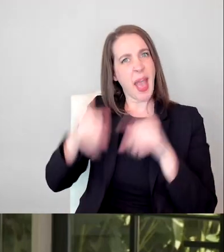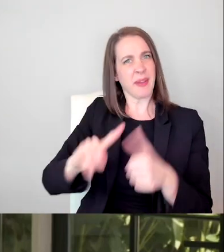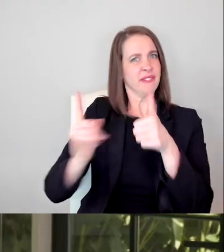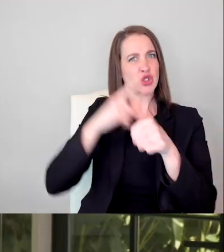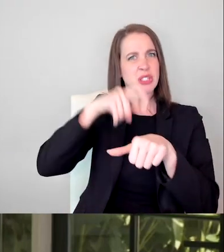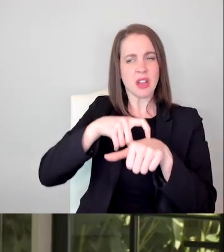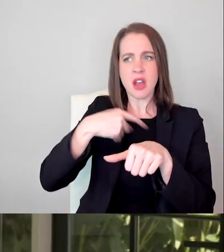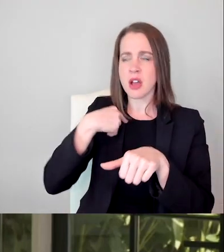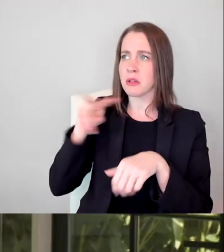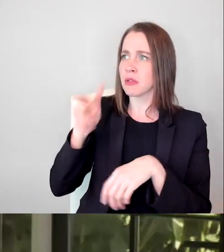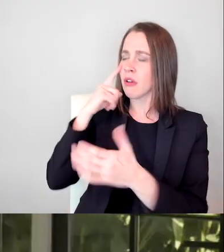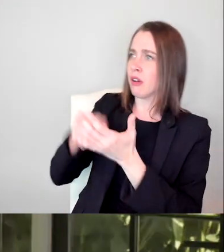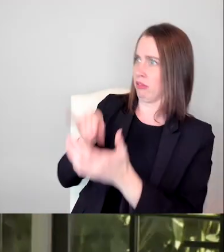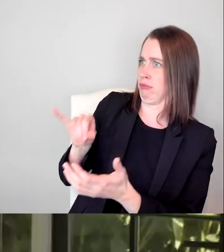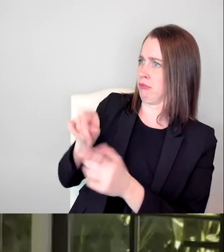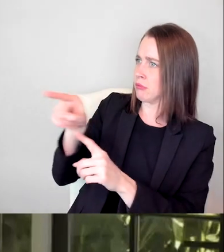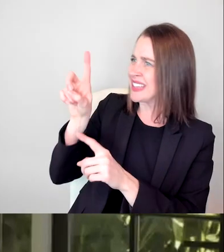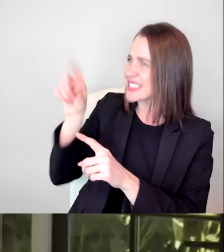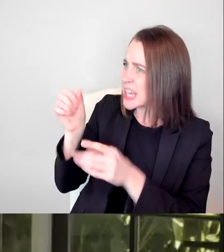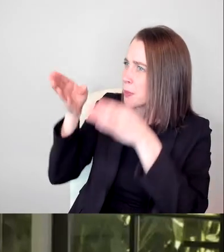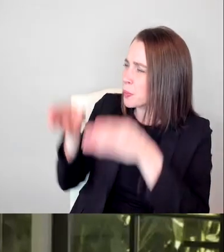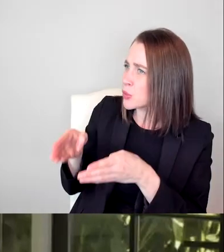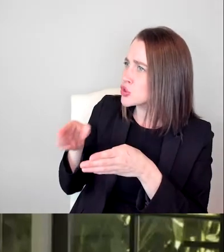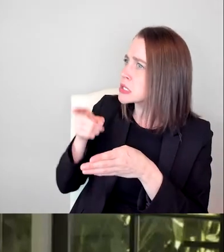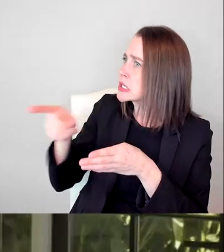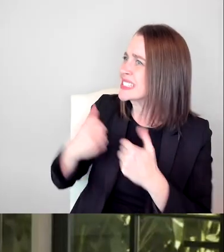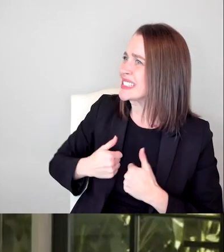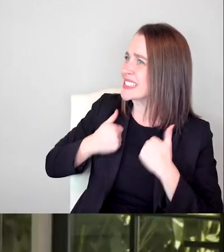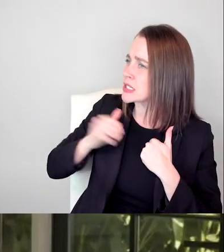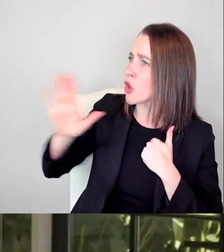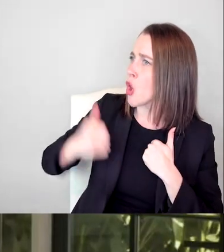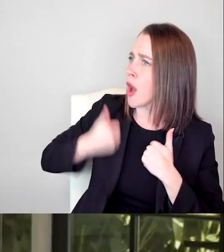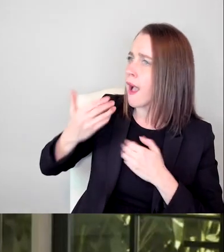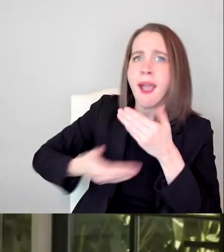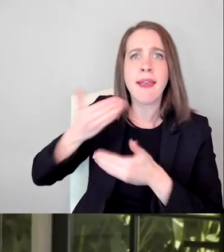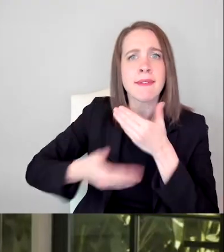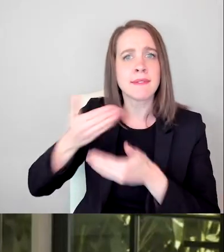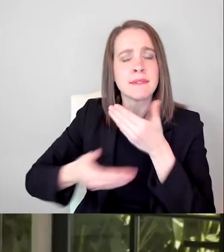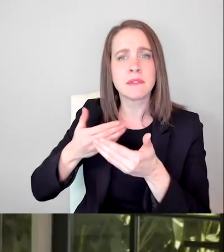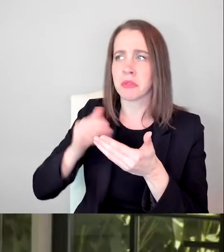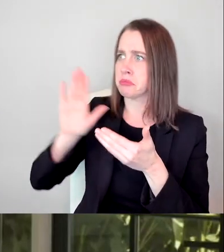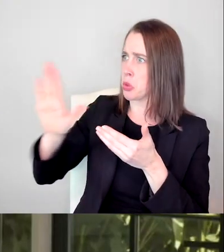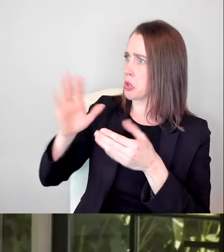just existing in their life, and doing normal things like dating